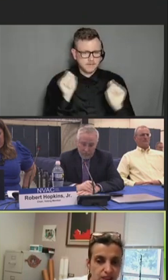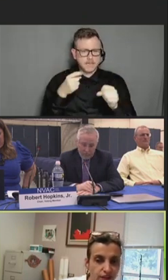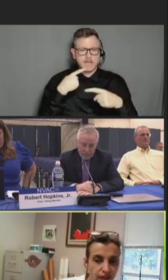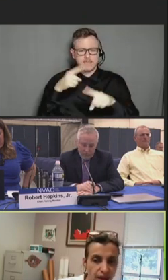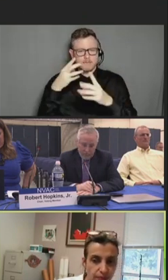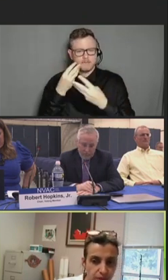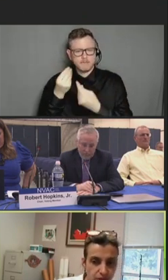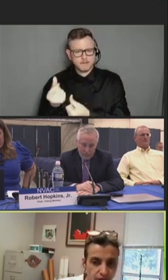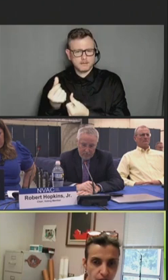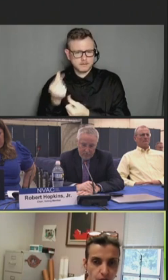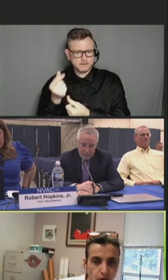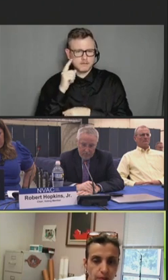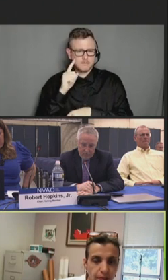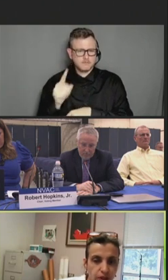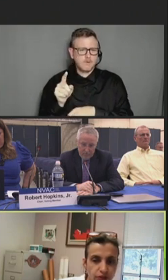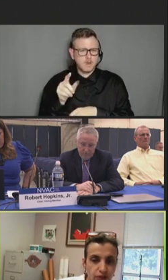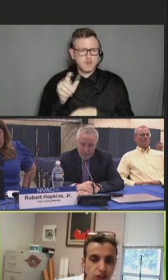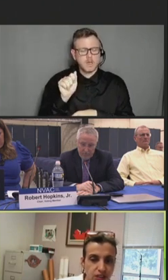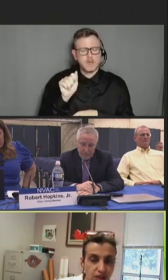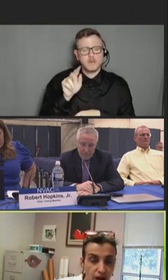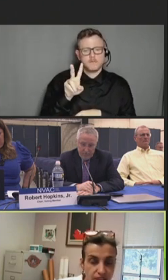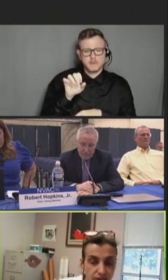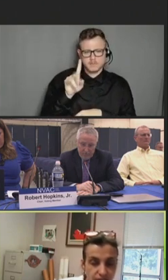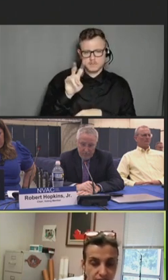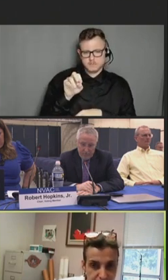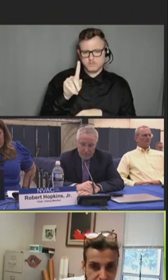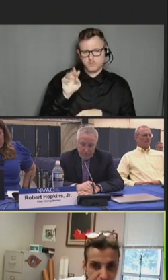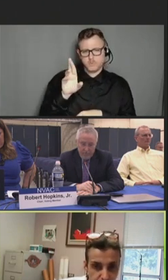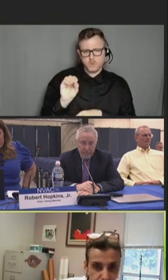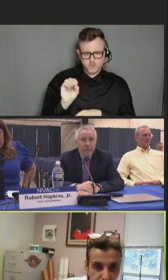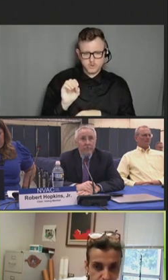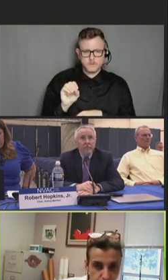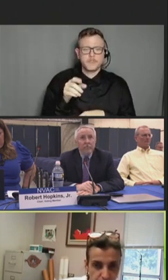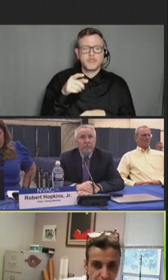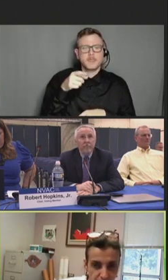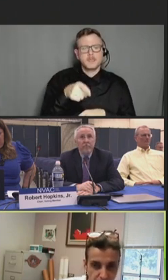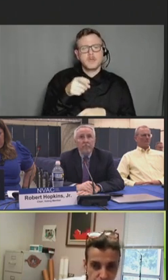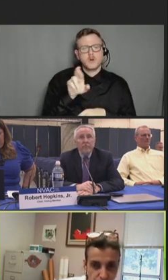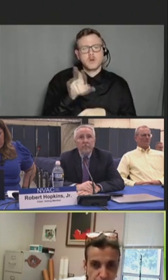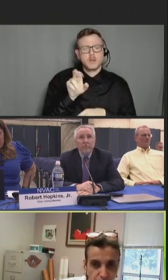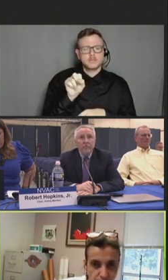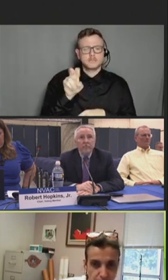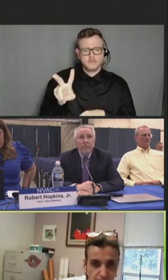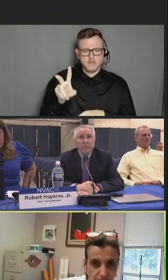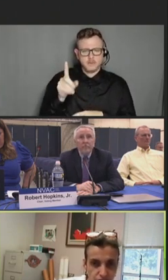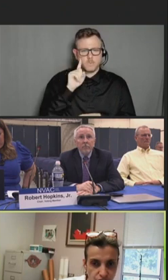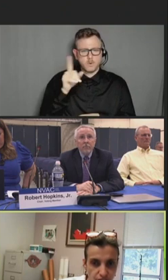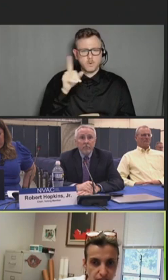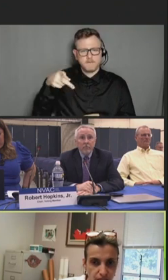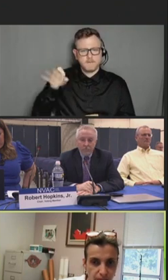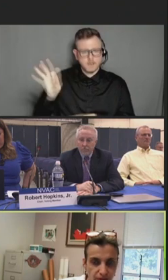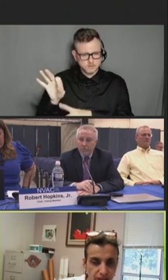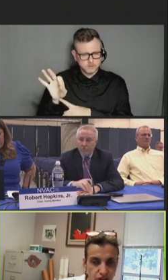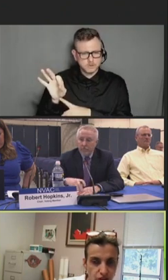of Abrysvo, which is the RSV vaccine manufactured by Pfizer for the indication, prevention of